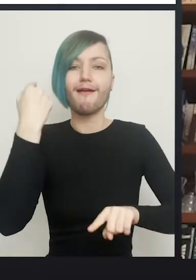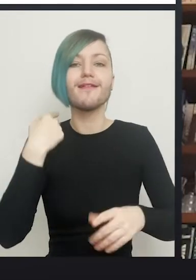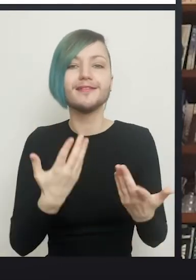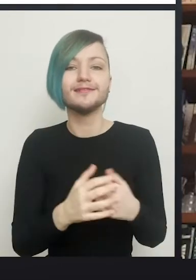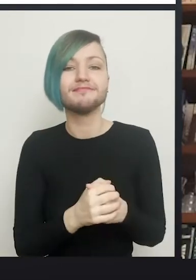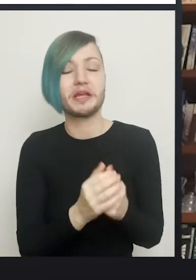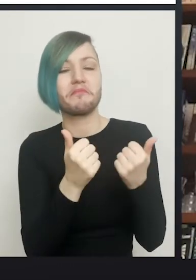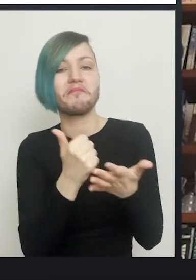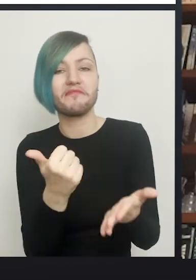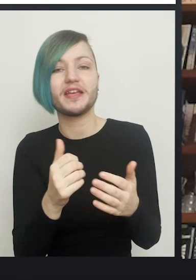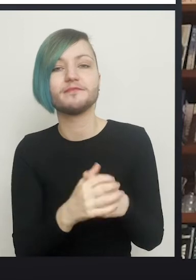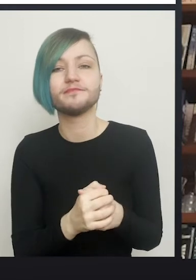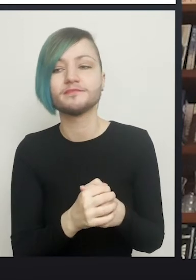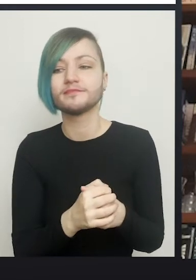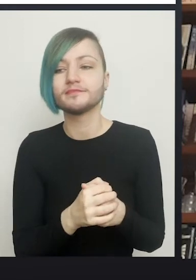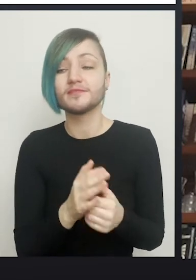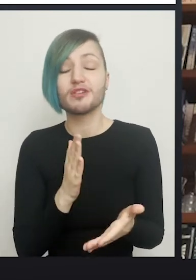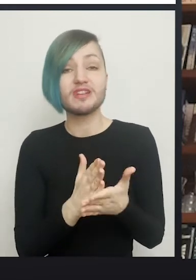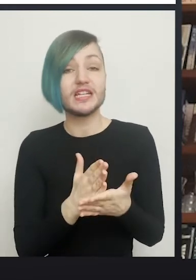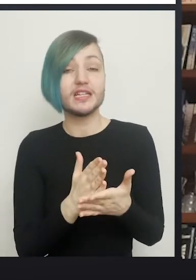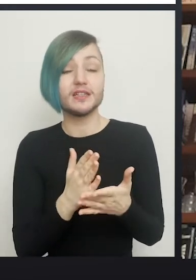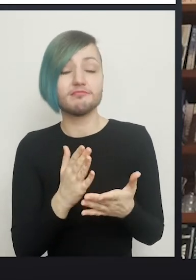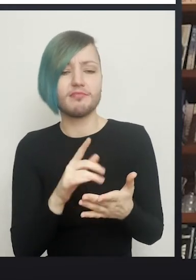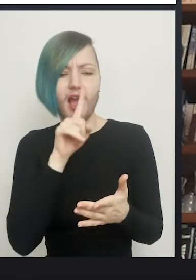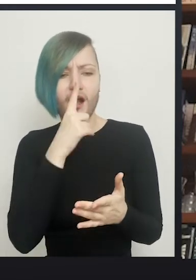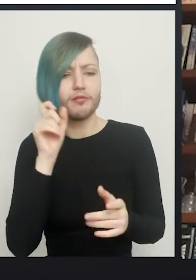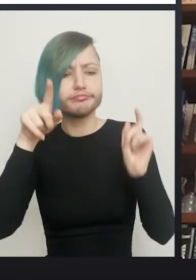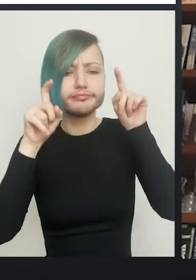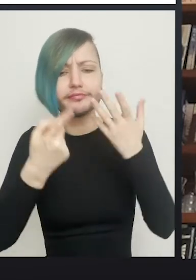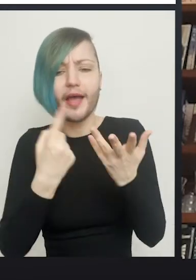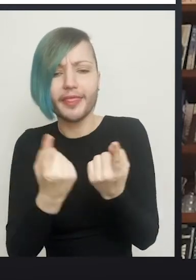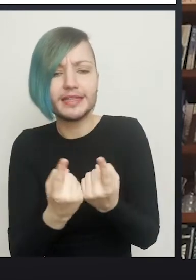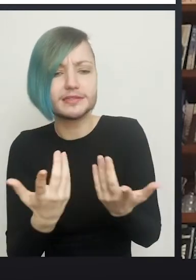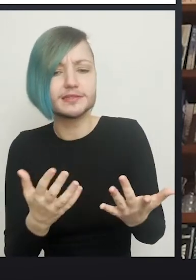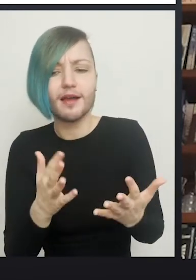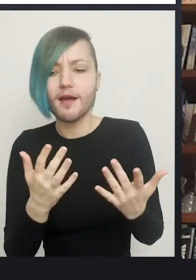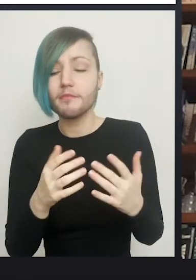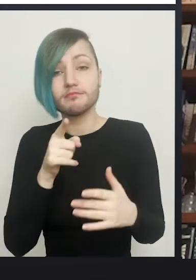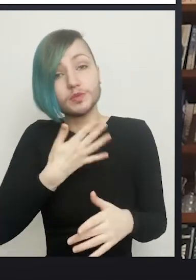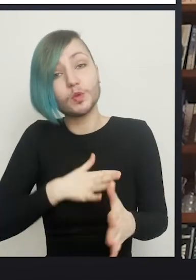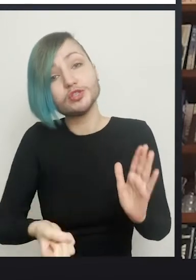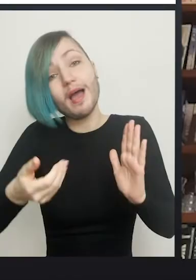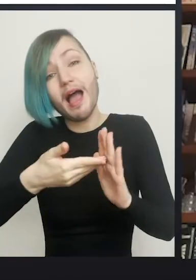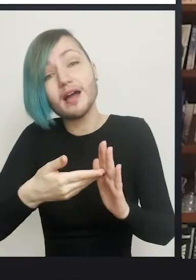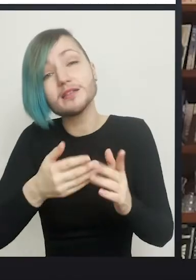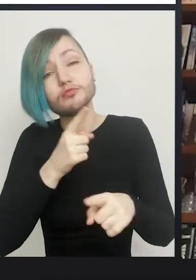Okay, I mean I can't think of much else off the top of my head, was there anything else that you wanted to add, in terms of complications and that sort of thing?